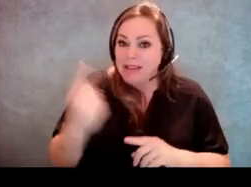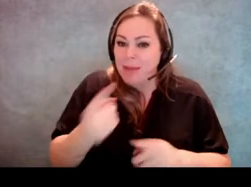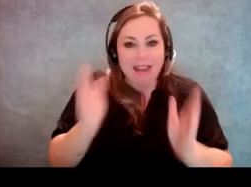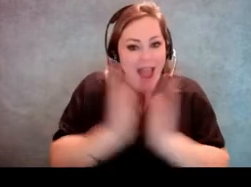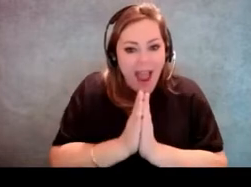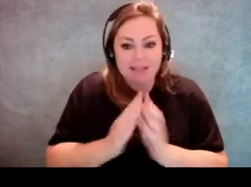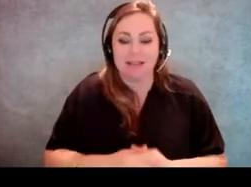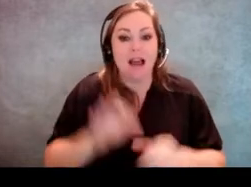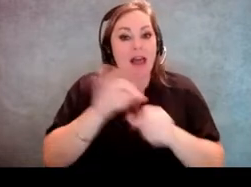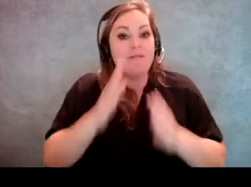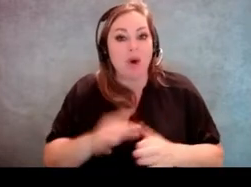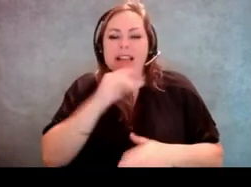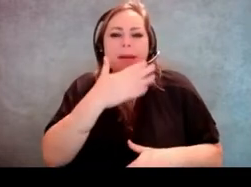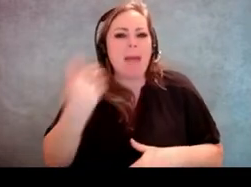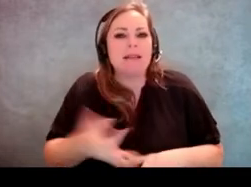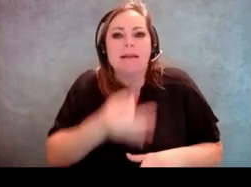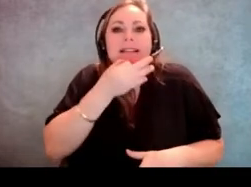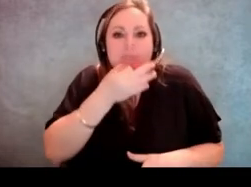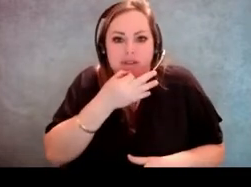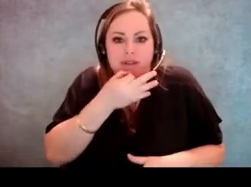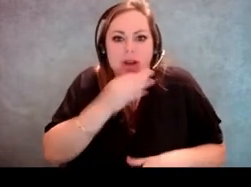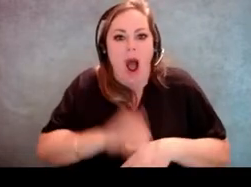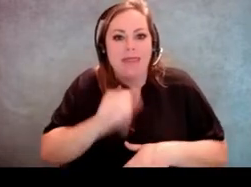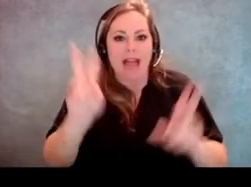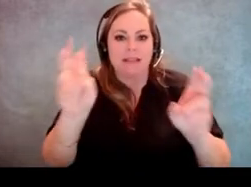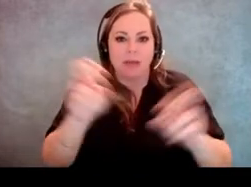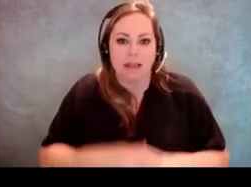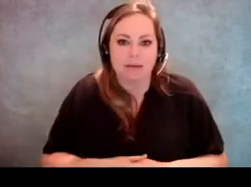'cause the voter is the best expert on their support needs.